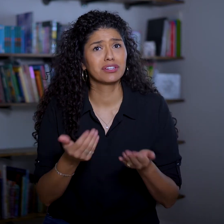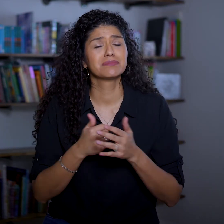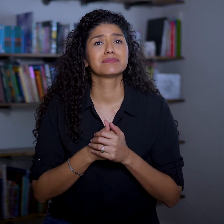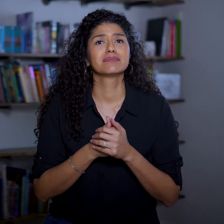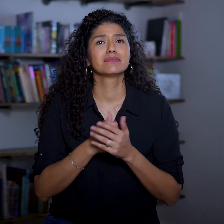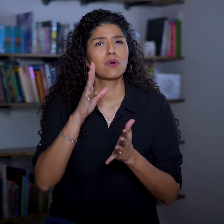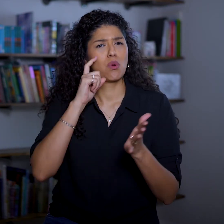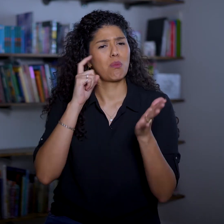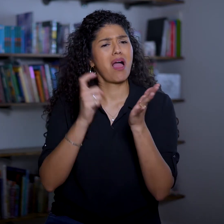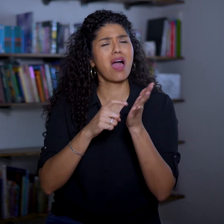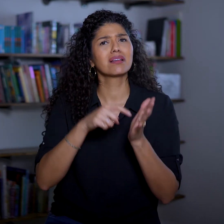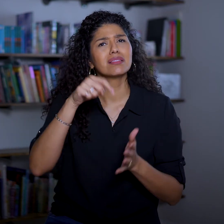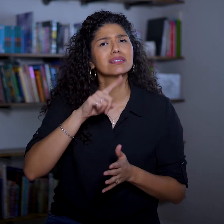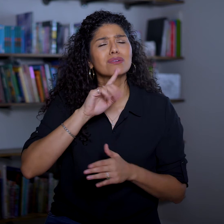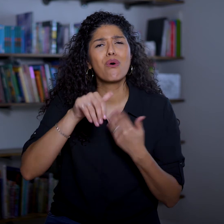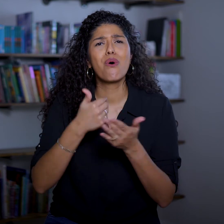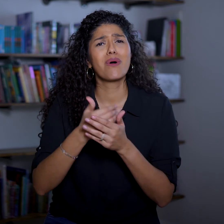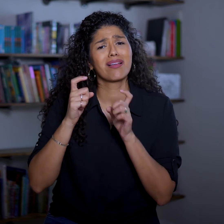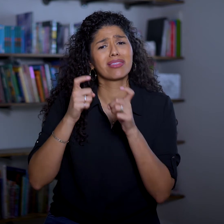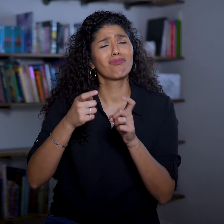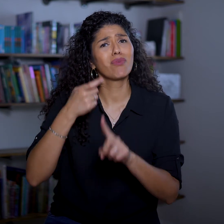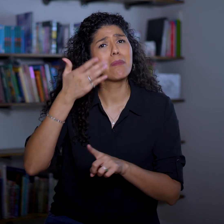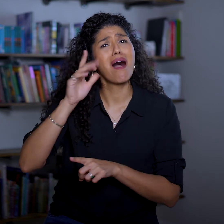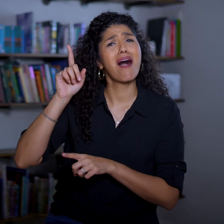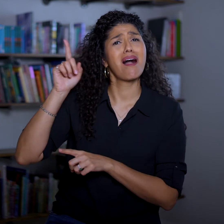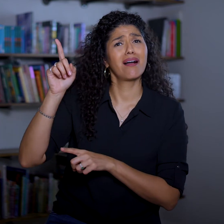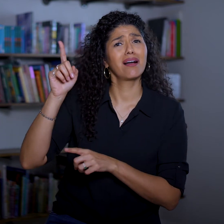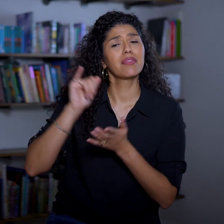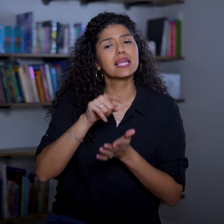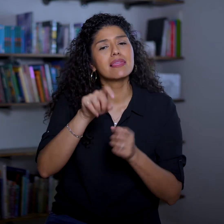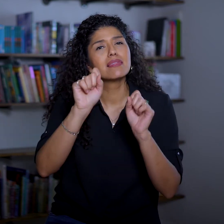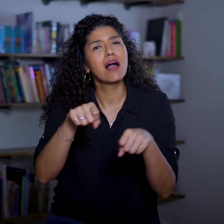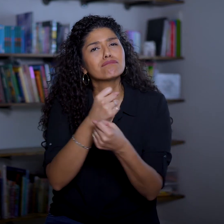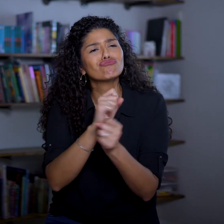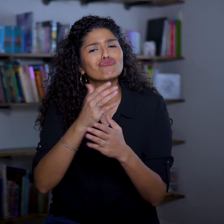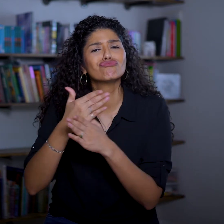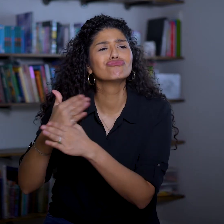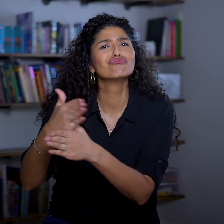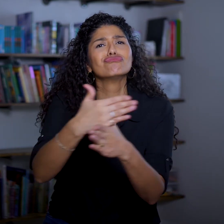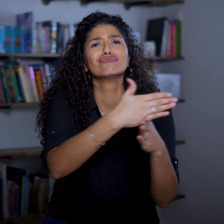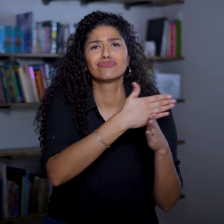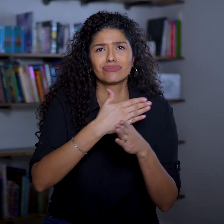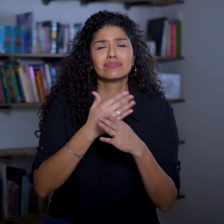recognizing this is all a gift from God that he can freely share!